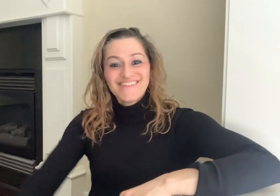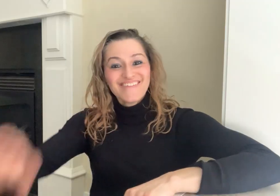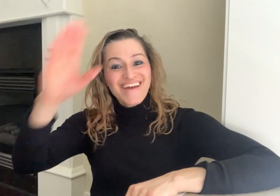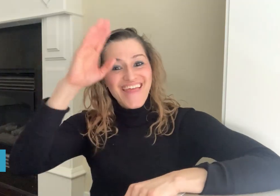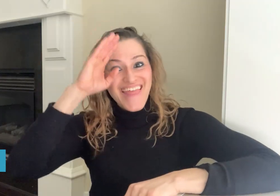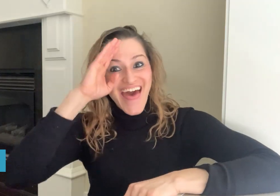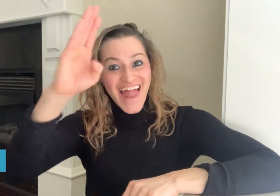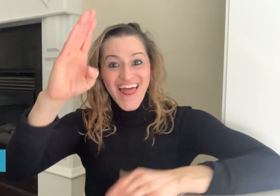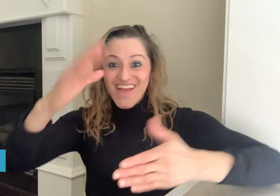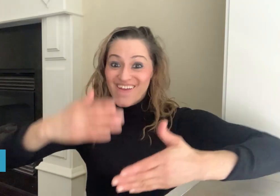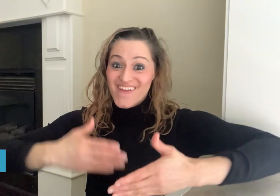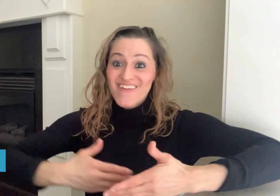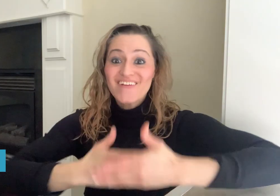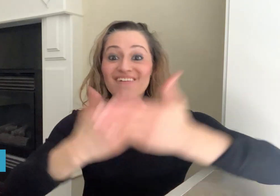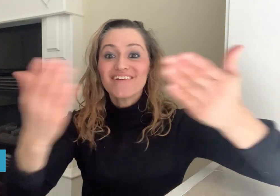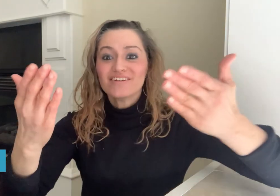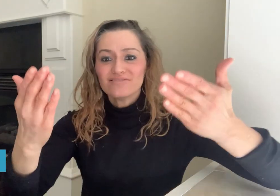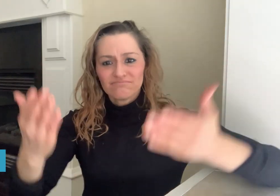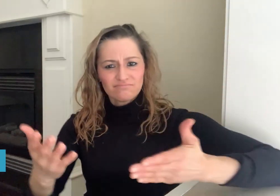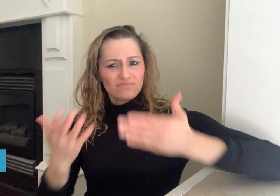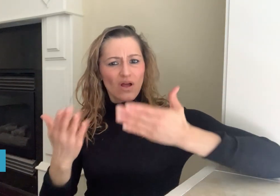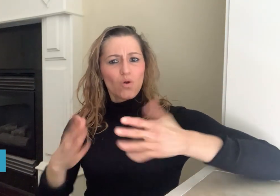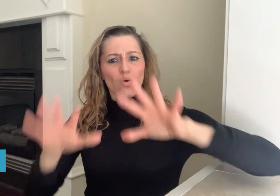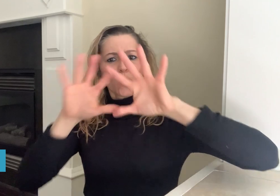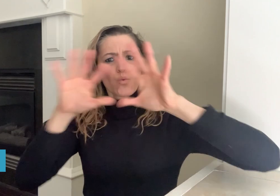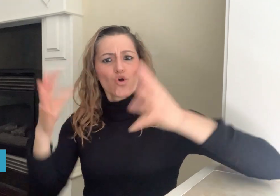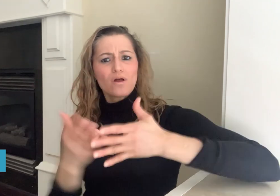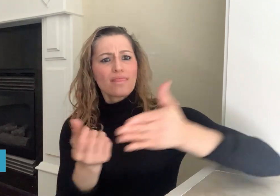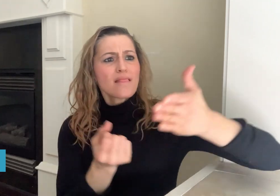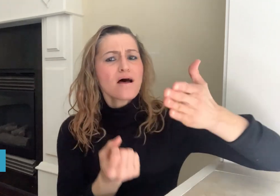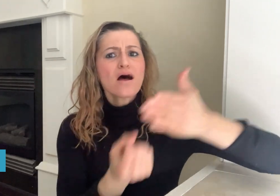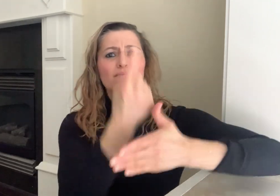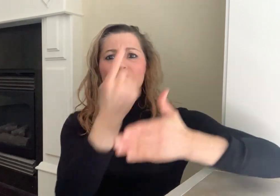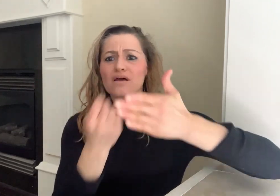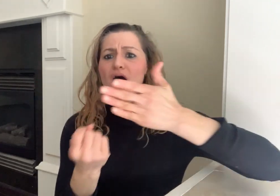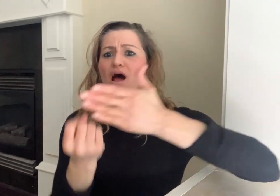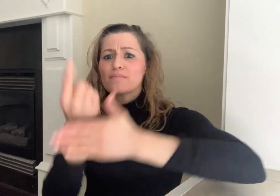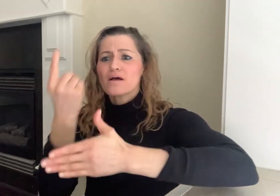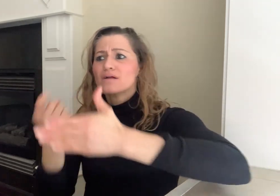Hello everyone! Today's Deafwire is bringing news